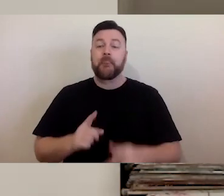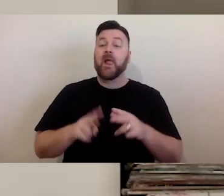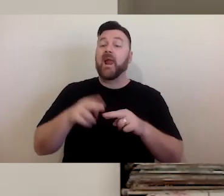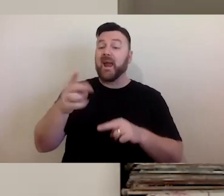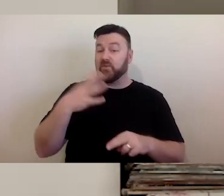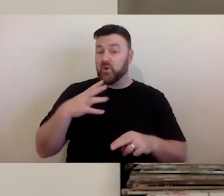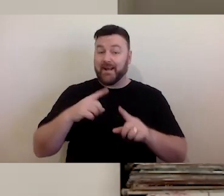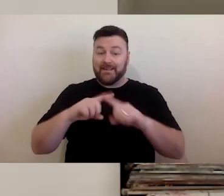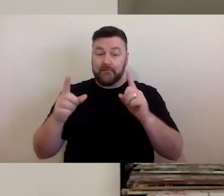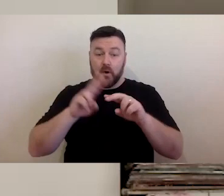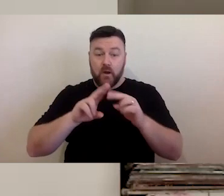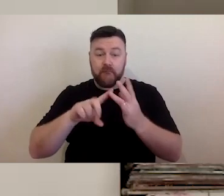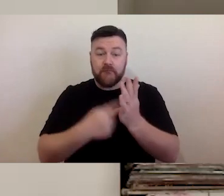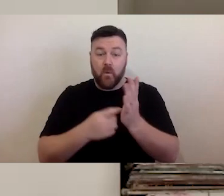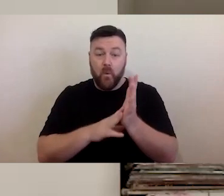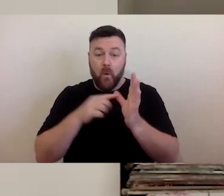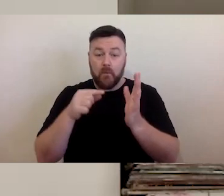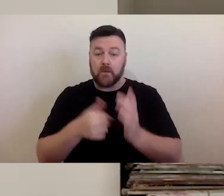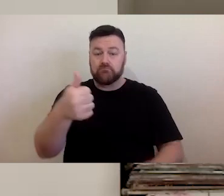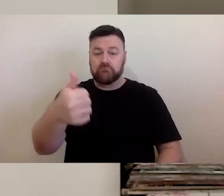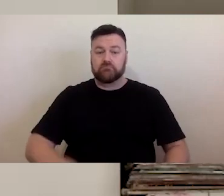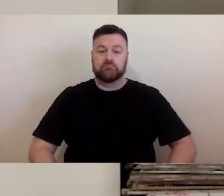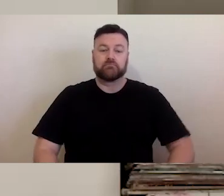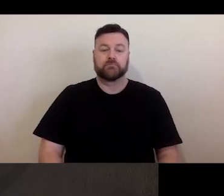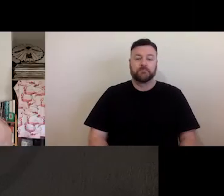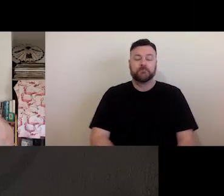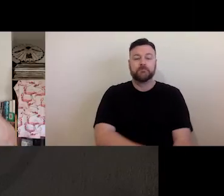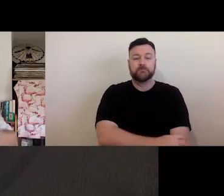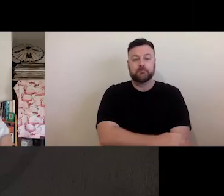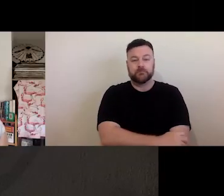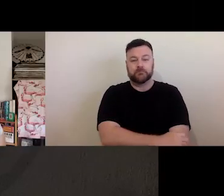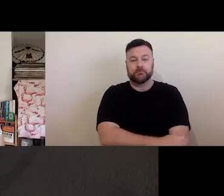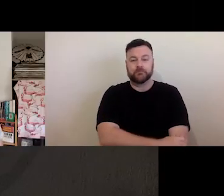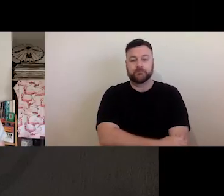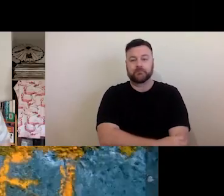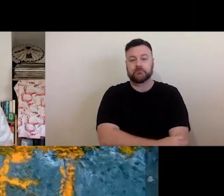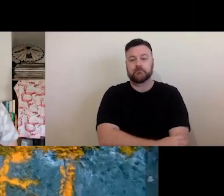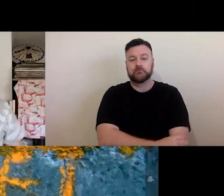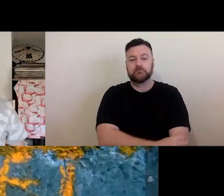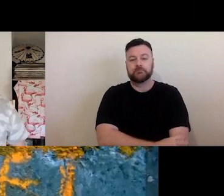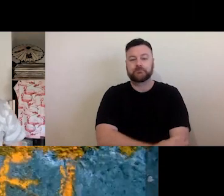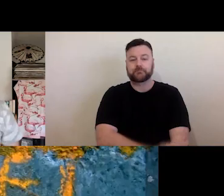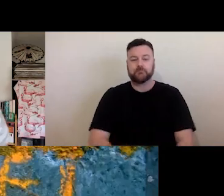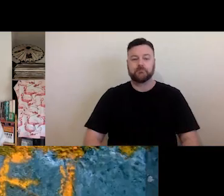provide it in whatever format you require. Alrighty. So, welcome to